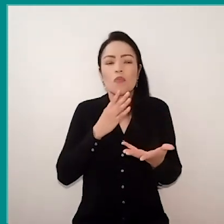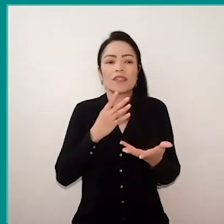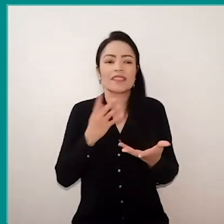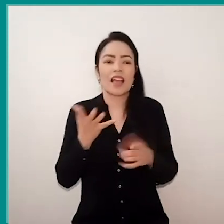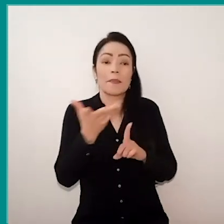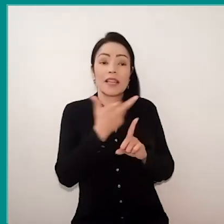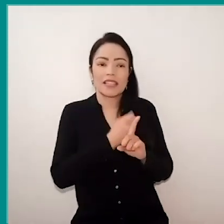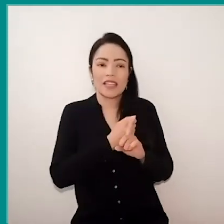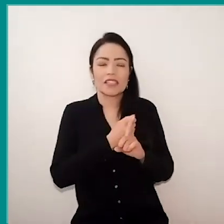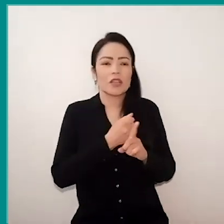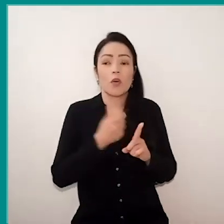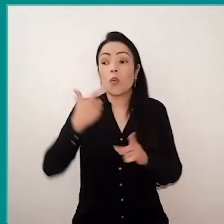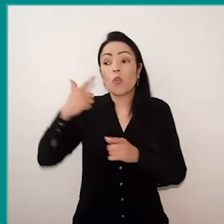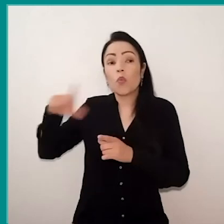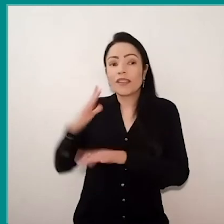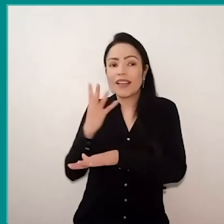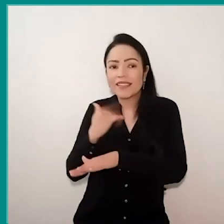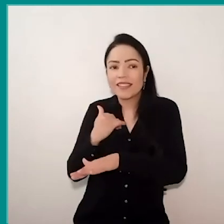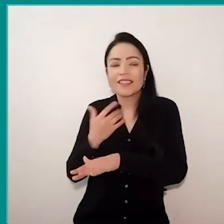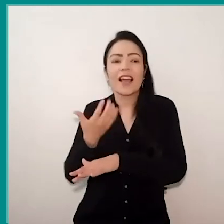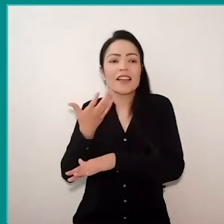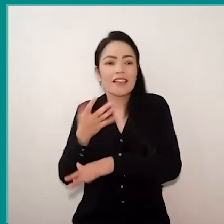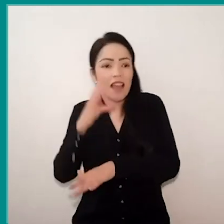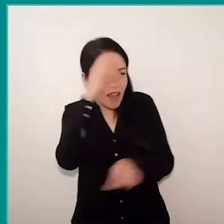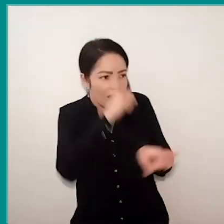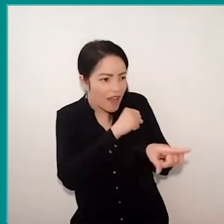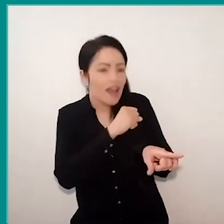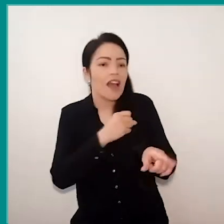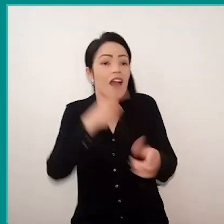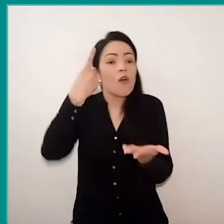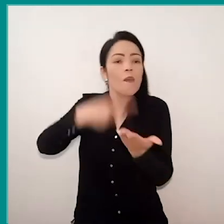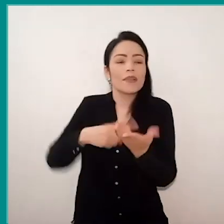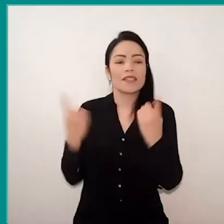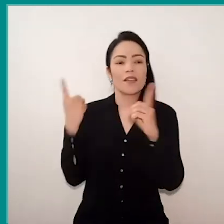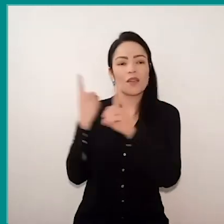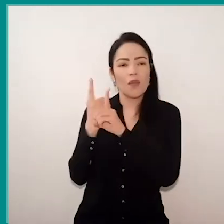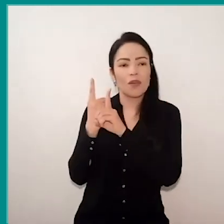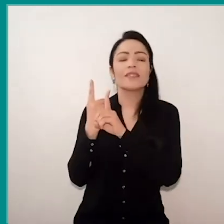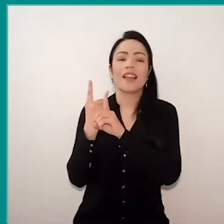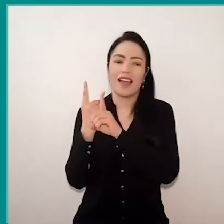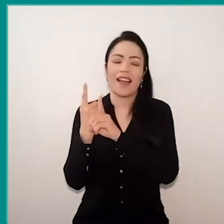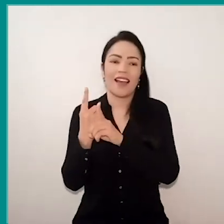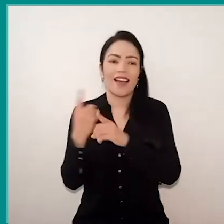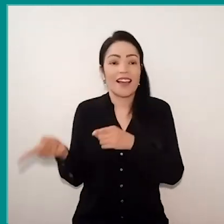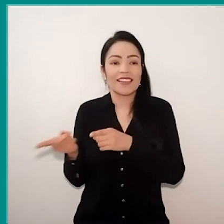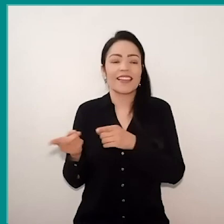and another child who was interested in learning that, arranged a meeting, and this happened online, and the children and the responsible could watch.